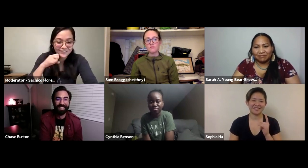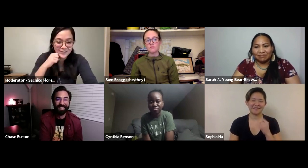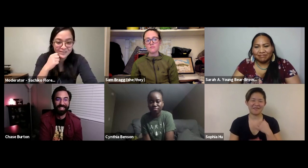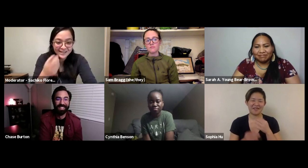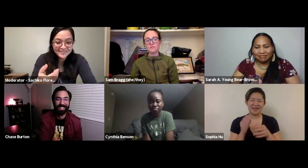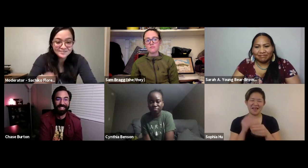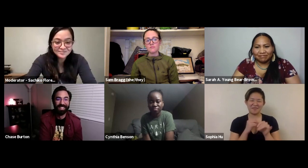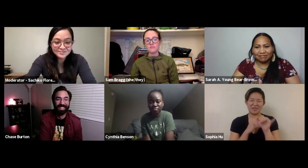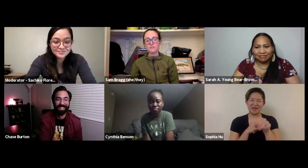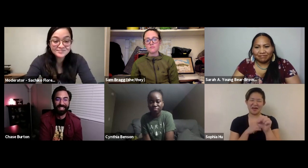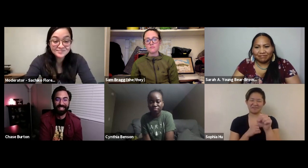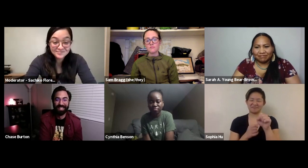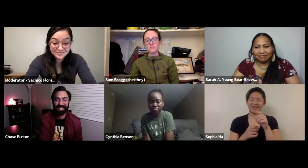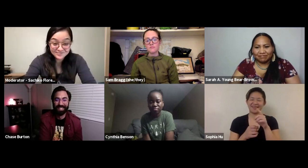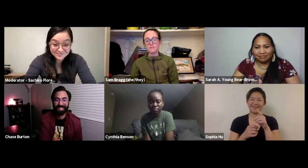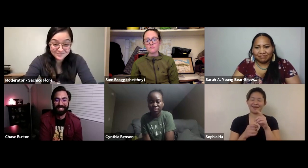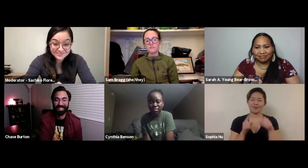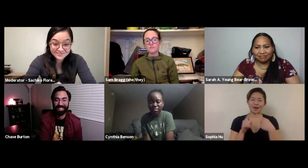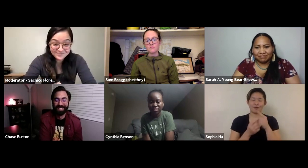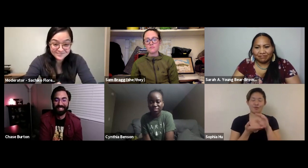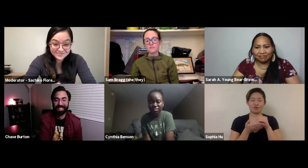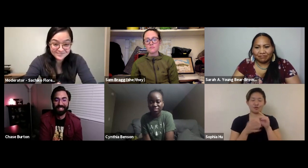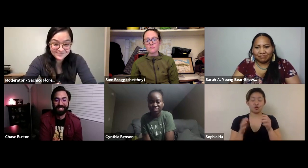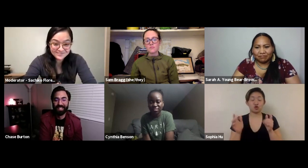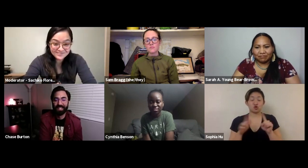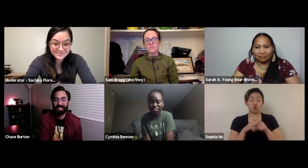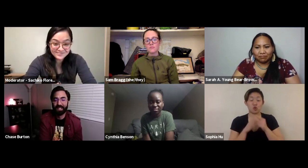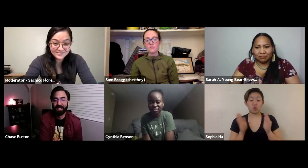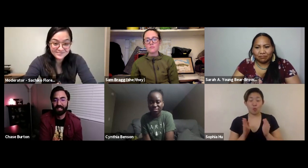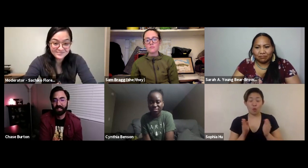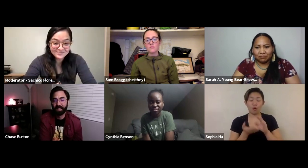fascinating concept. SOPHIA: Yeah if I may. I want to add a little